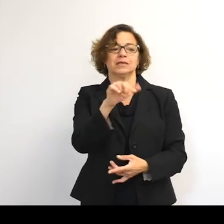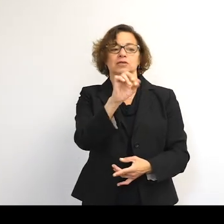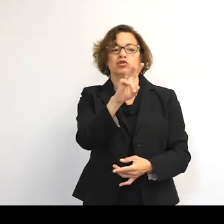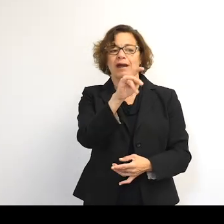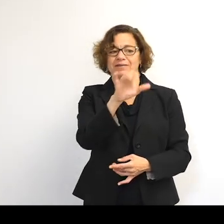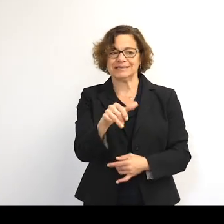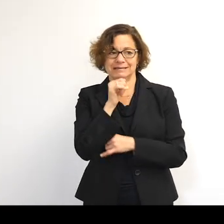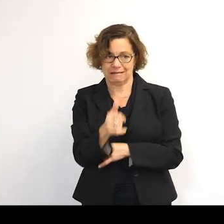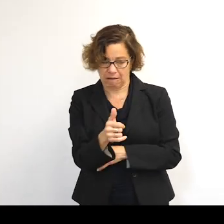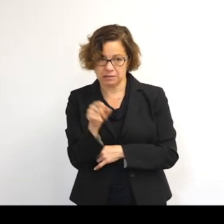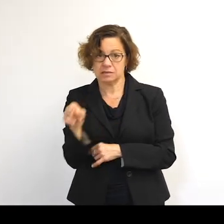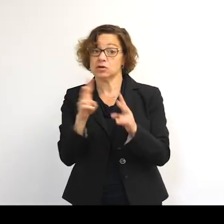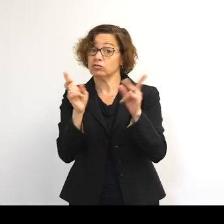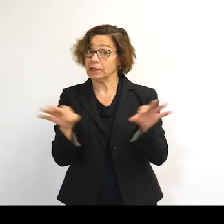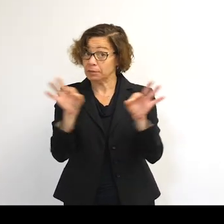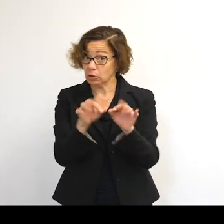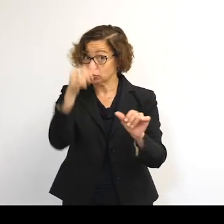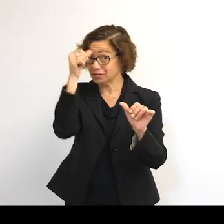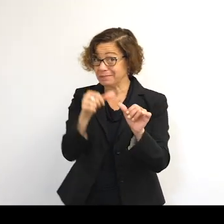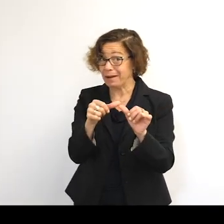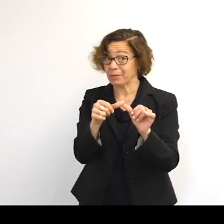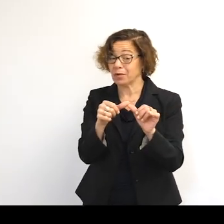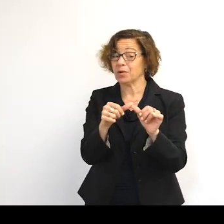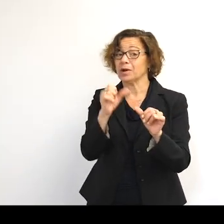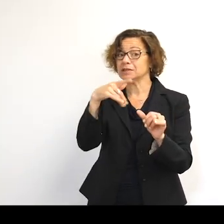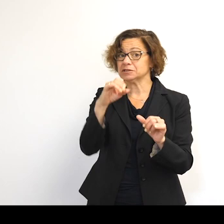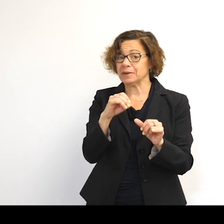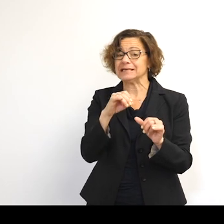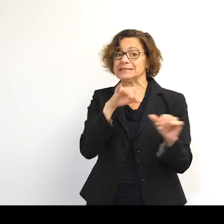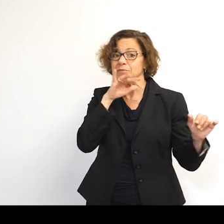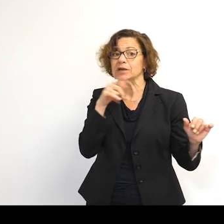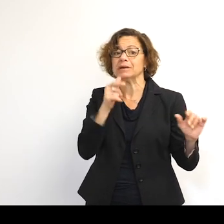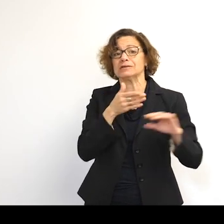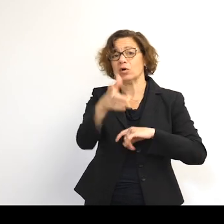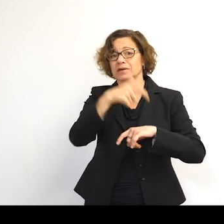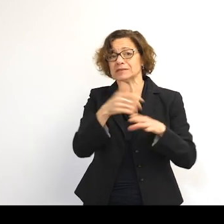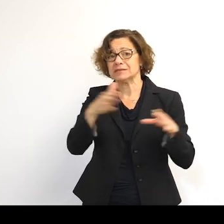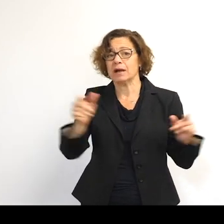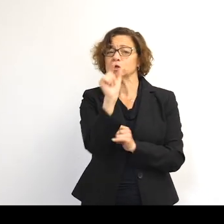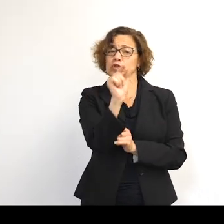And this is really important to remember with space debris. Because over long timescales, these very small